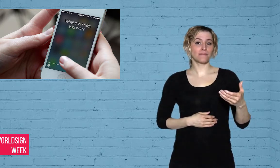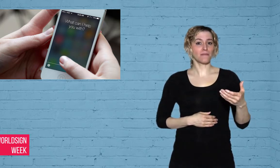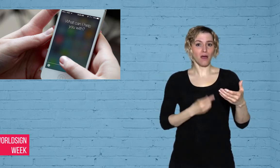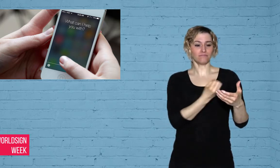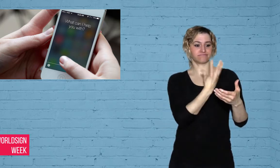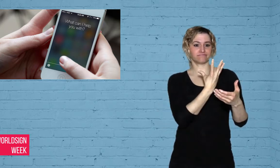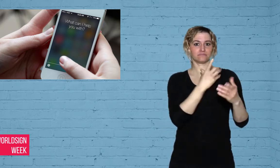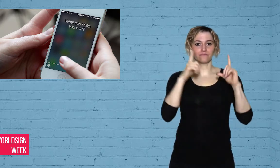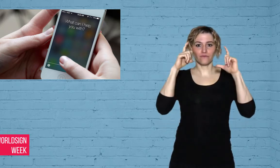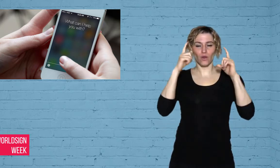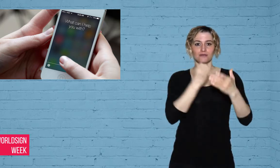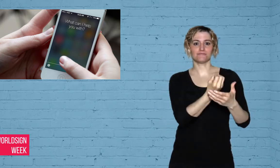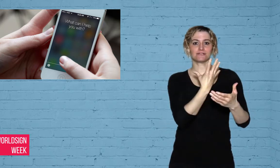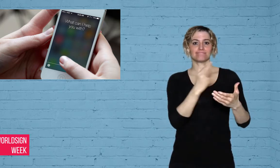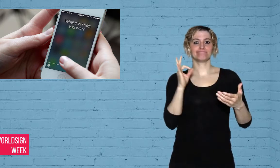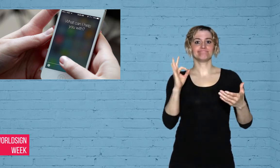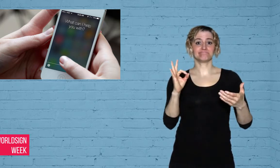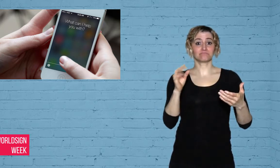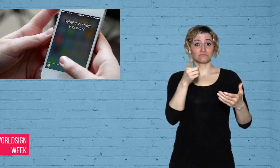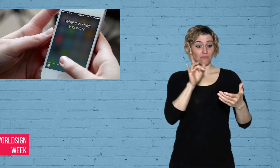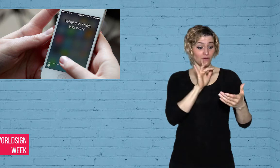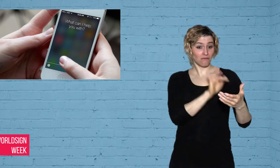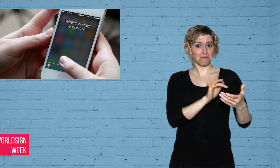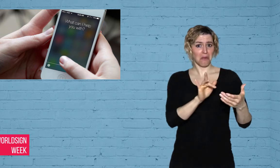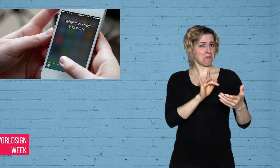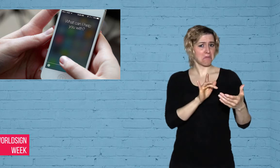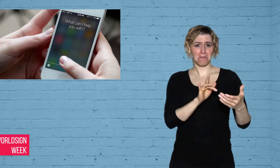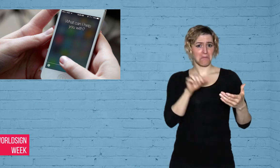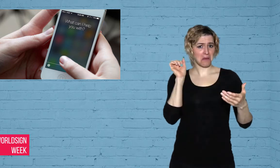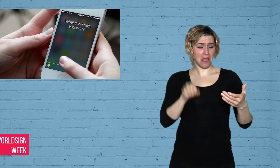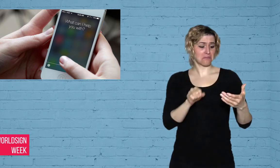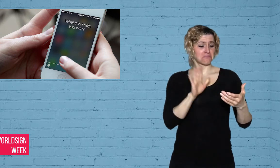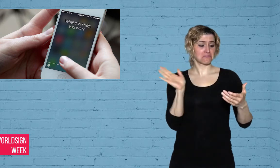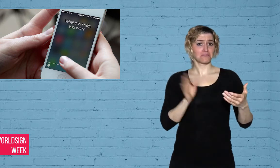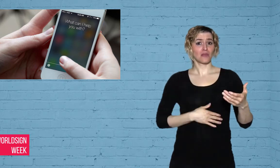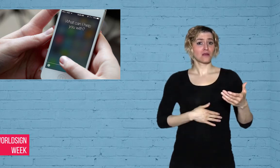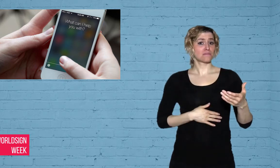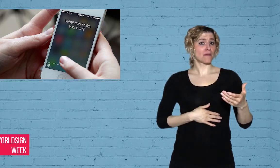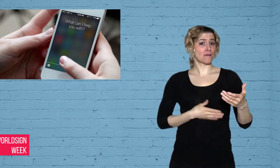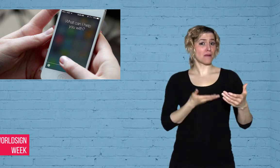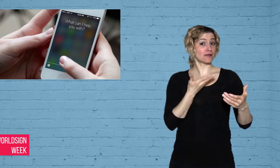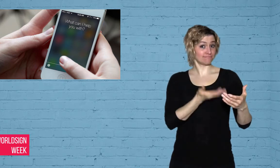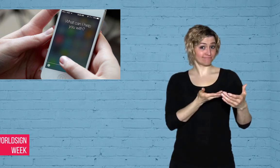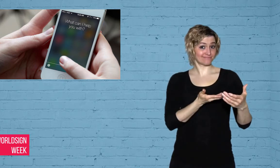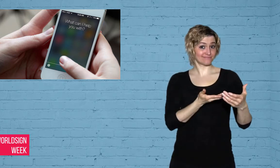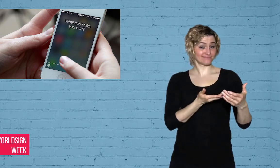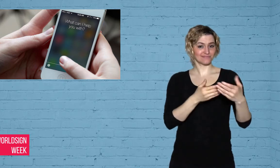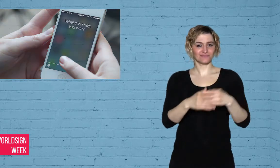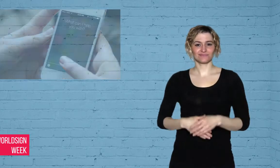having to use your fingers on your smartphone!